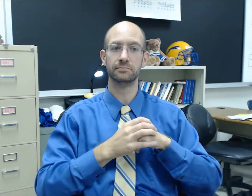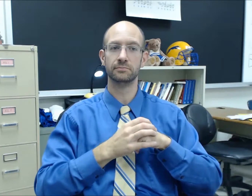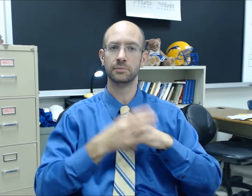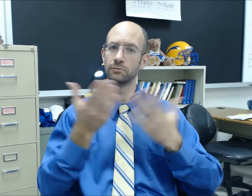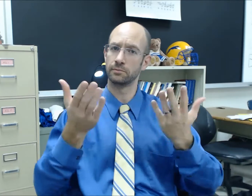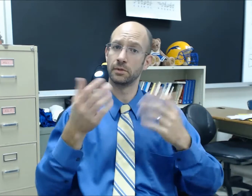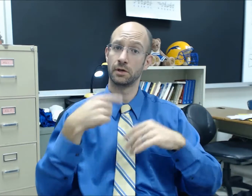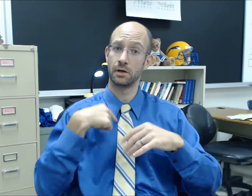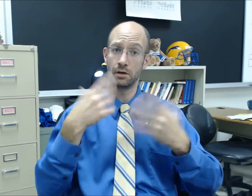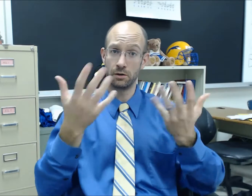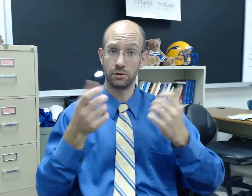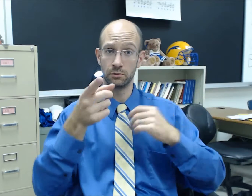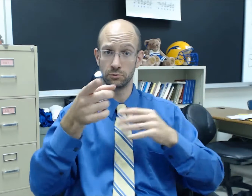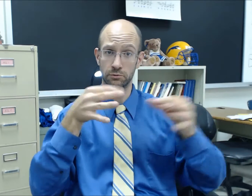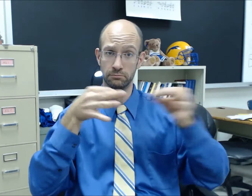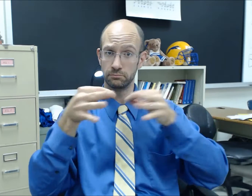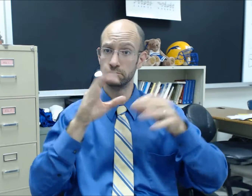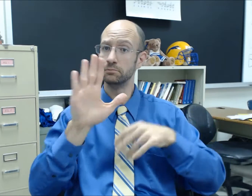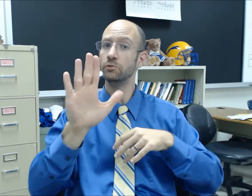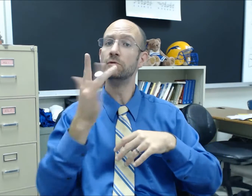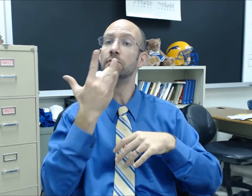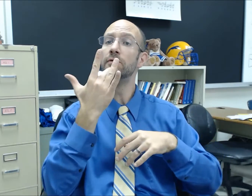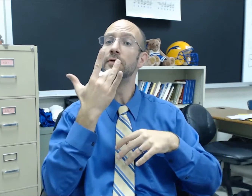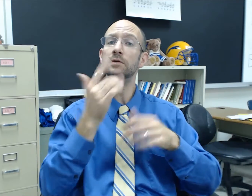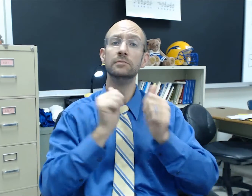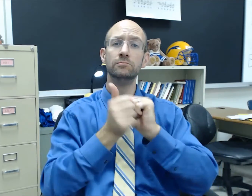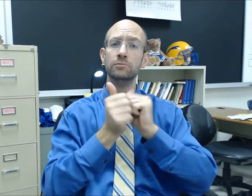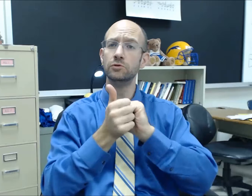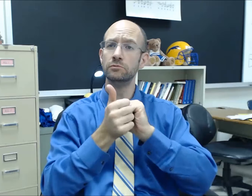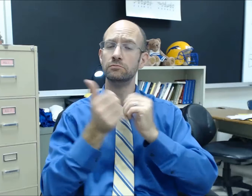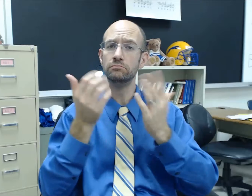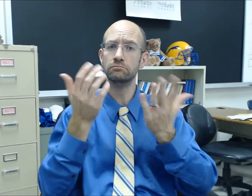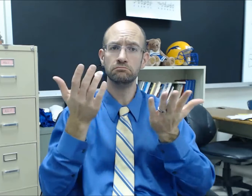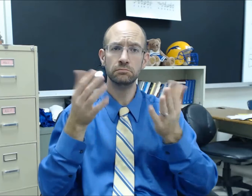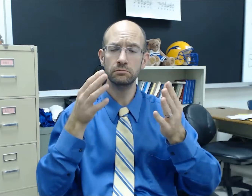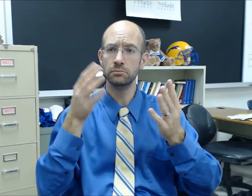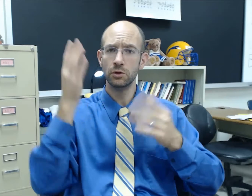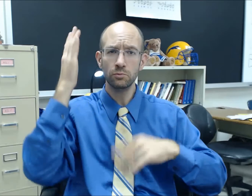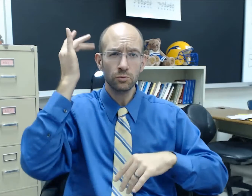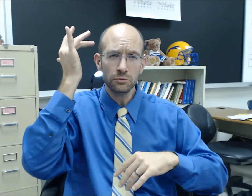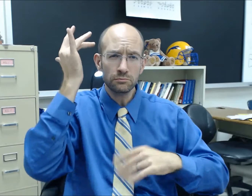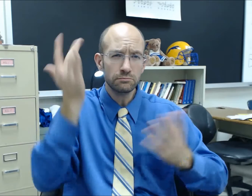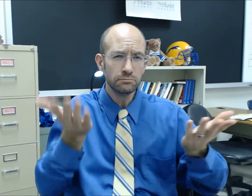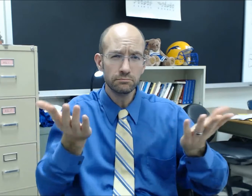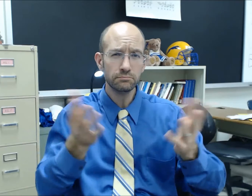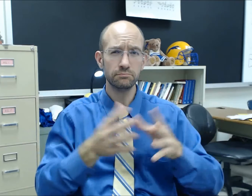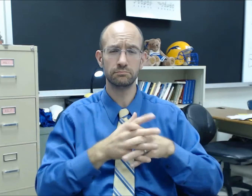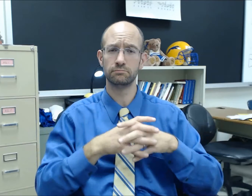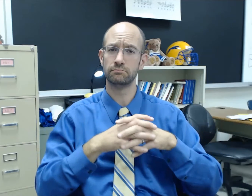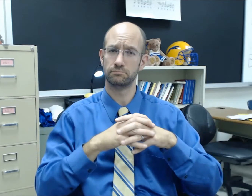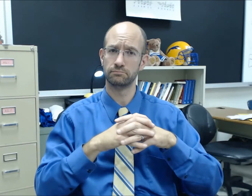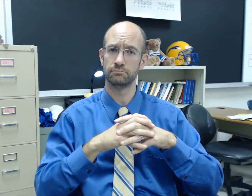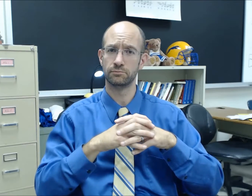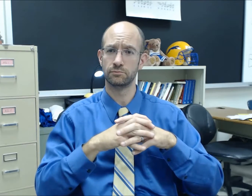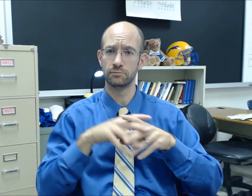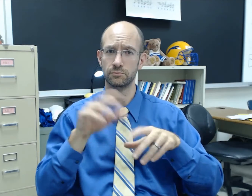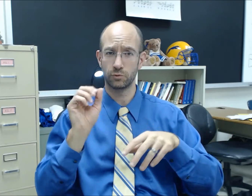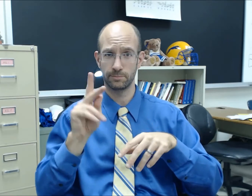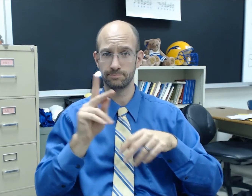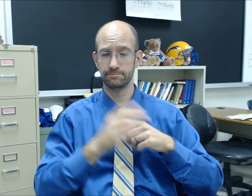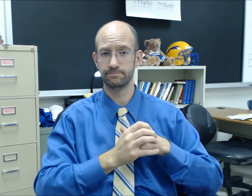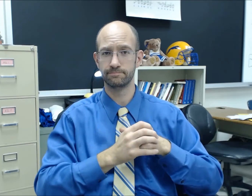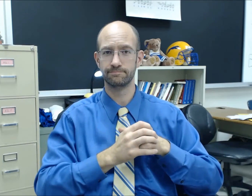I want you to explain your favorite sport and why. Ok?